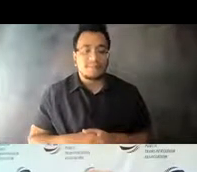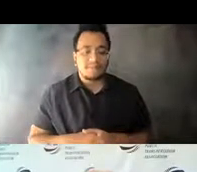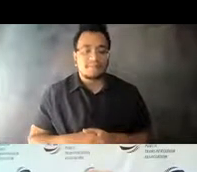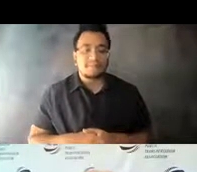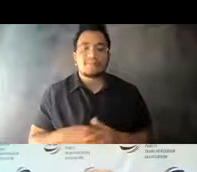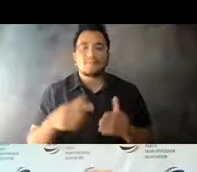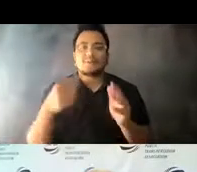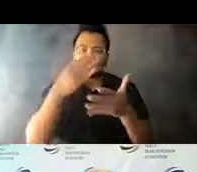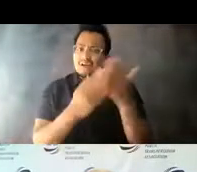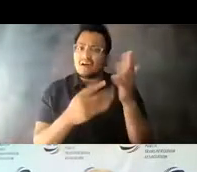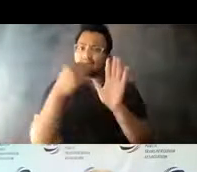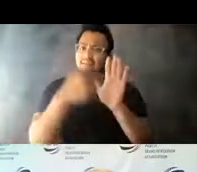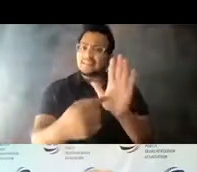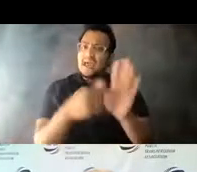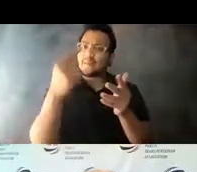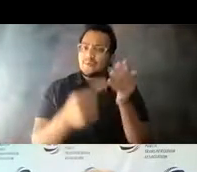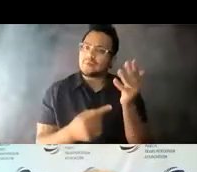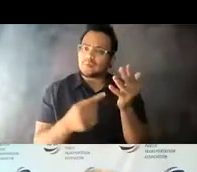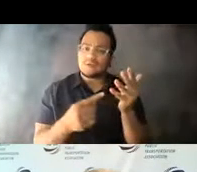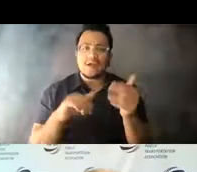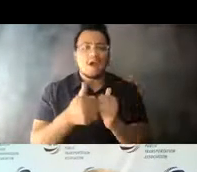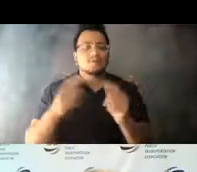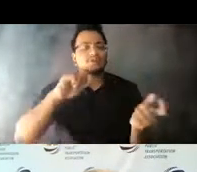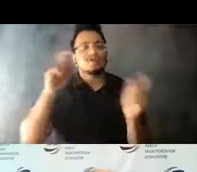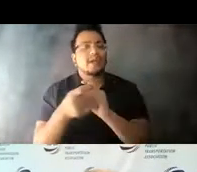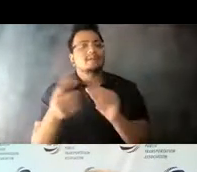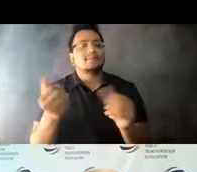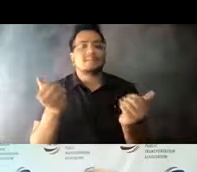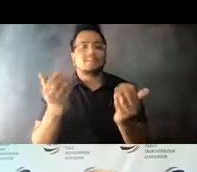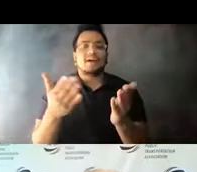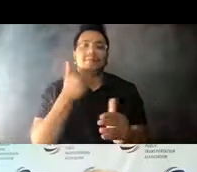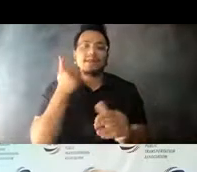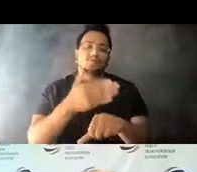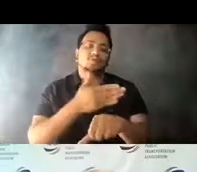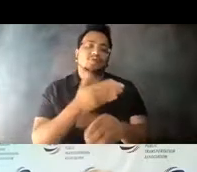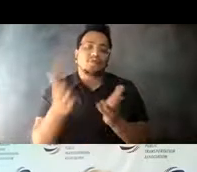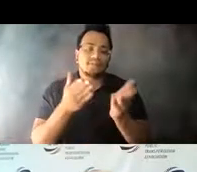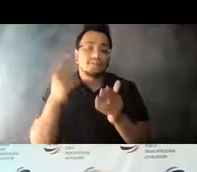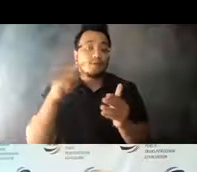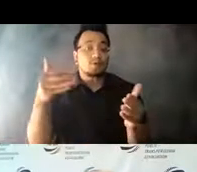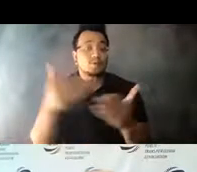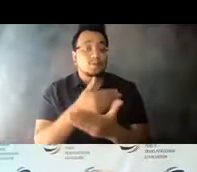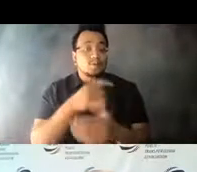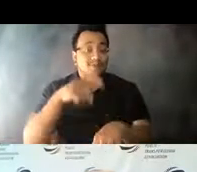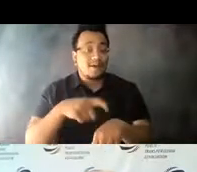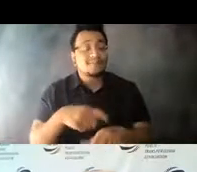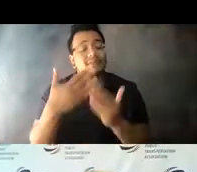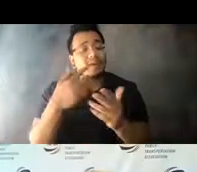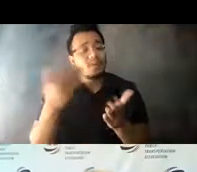the return of ridership in this new normal period. 14:16:13 I want to thank you again, to all of you tuning in, but certainly, to FTA for